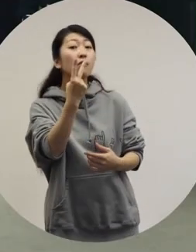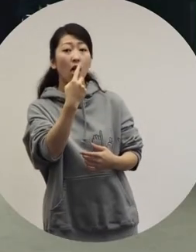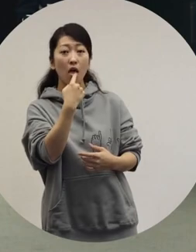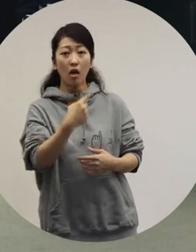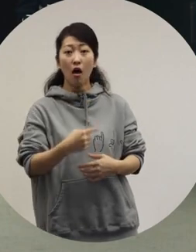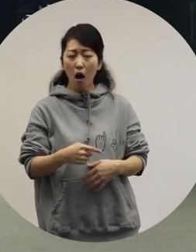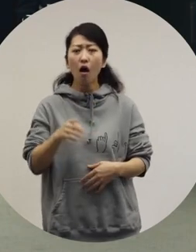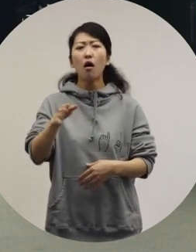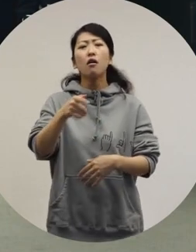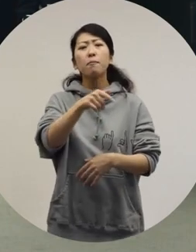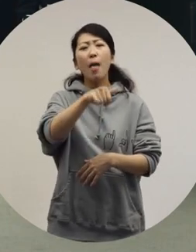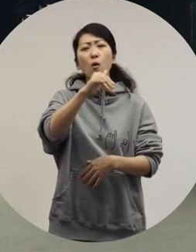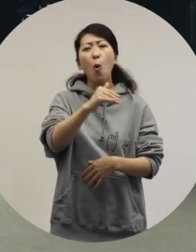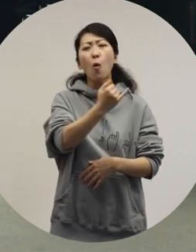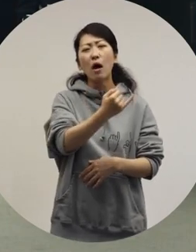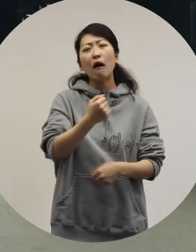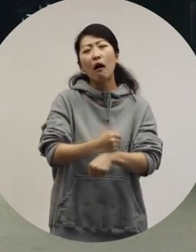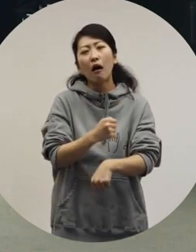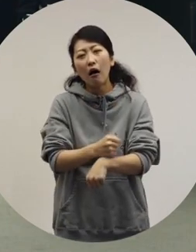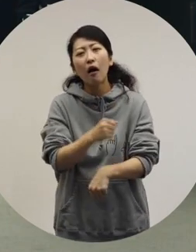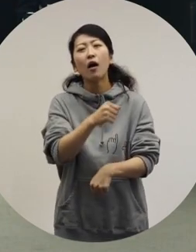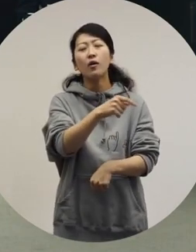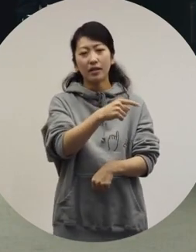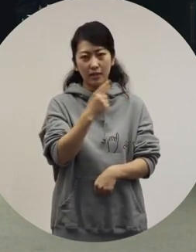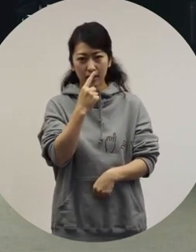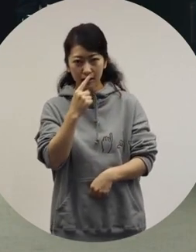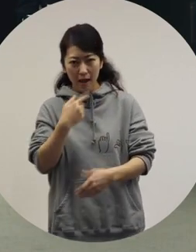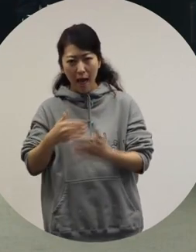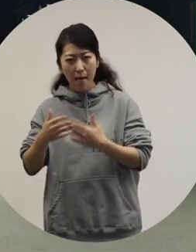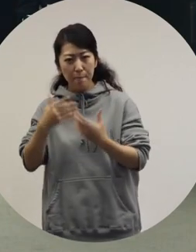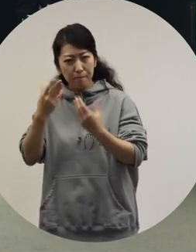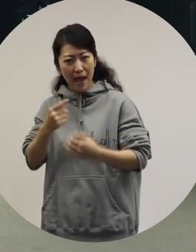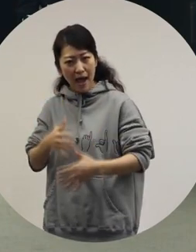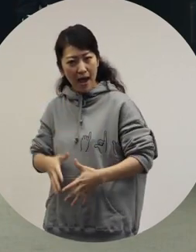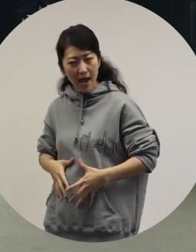That experience changed how I speak to Peco,